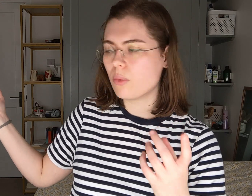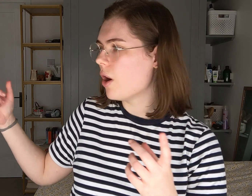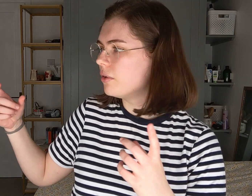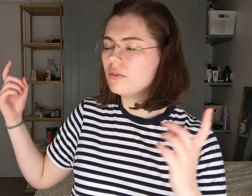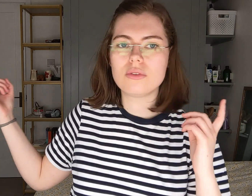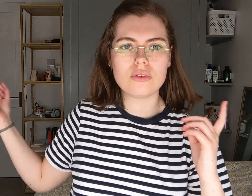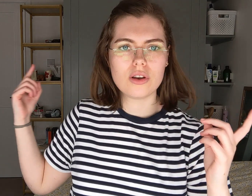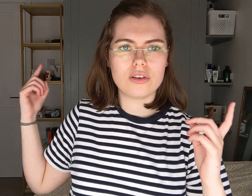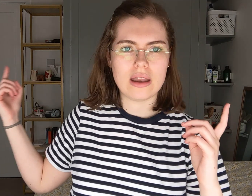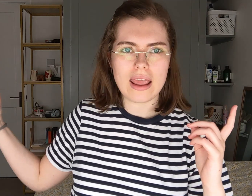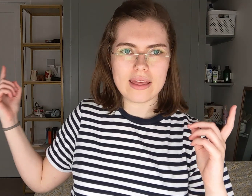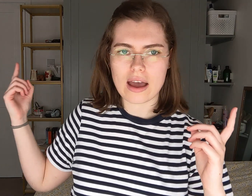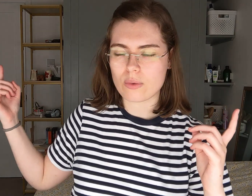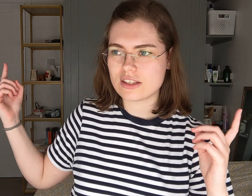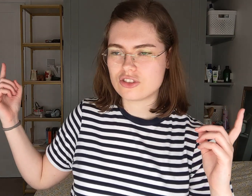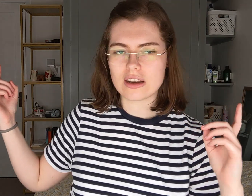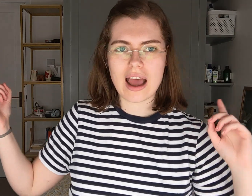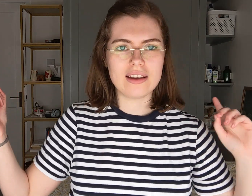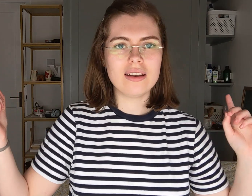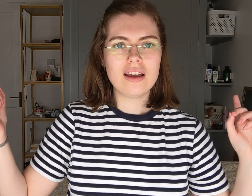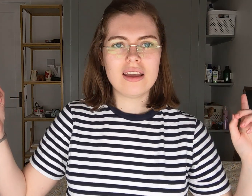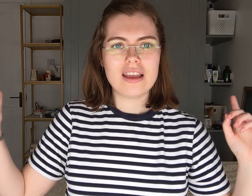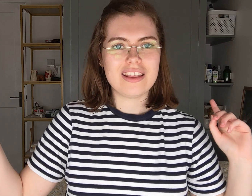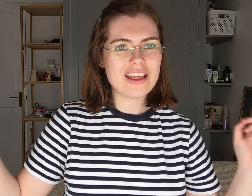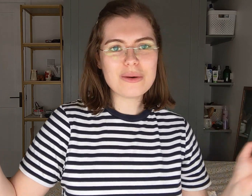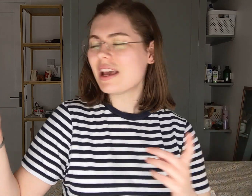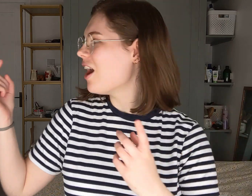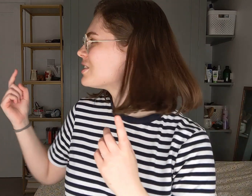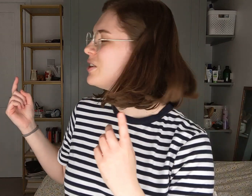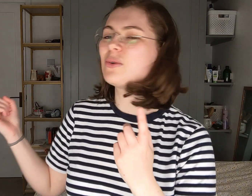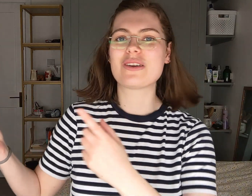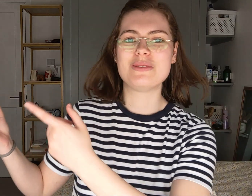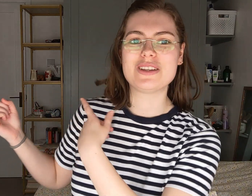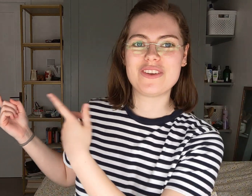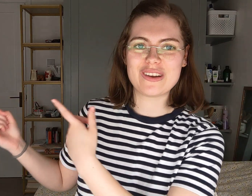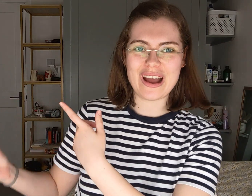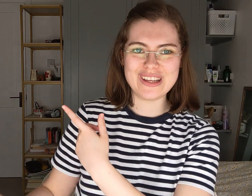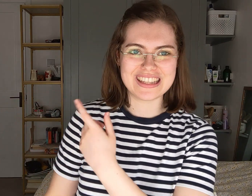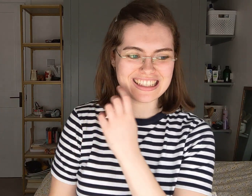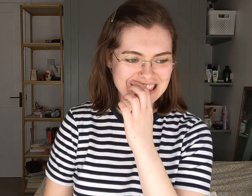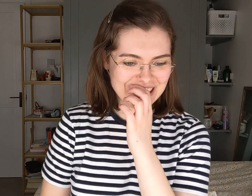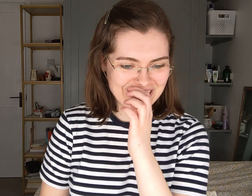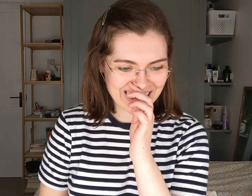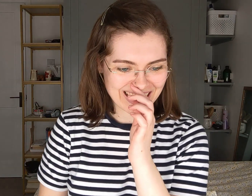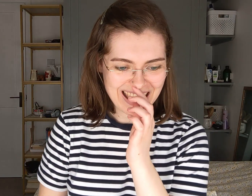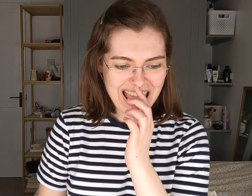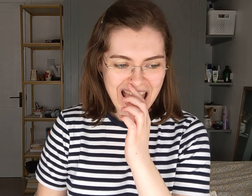won't hear that question and they normally ask too quick for me to figure out who's actually talking and